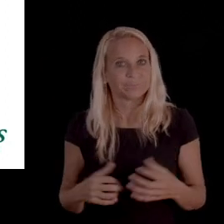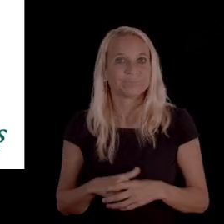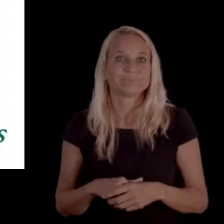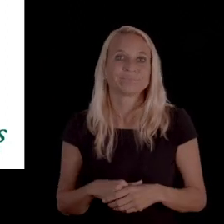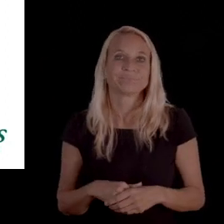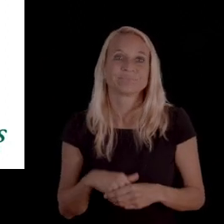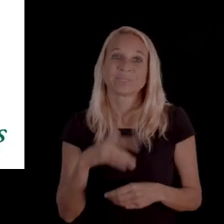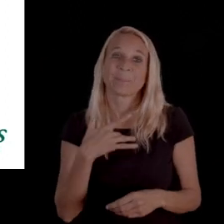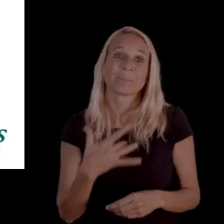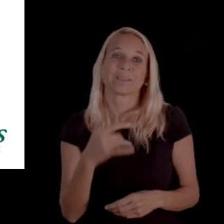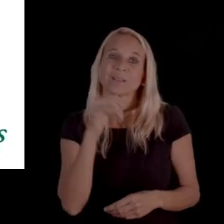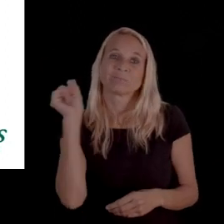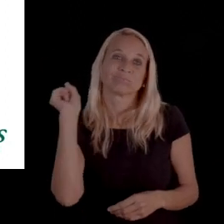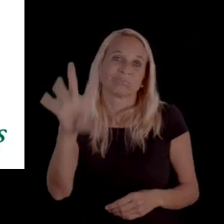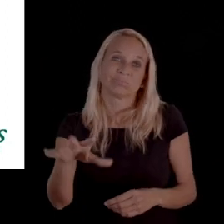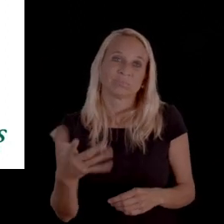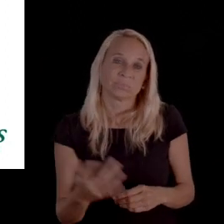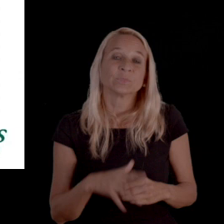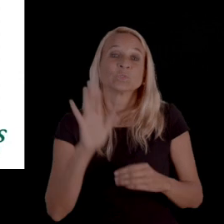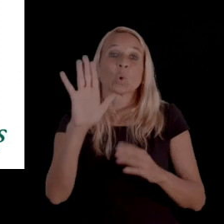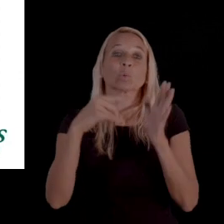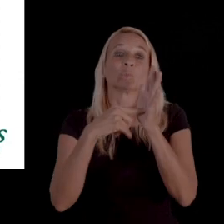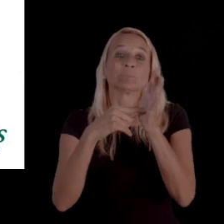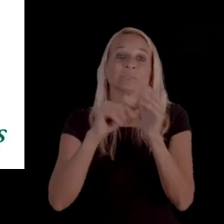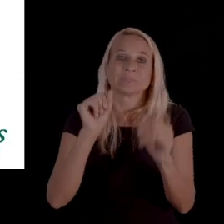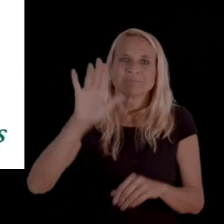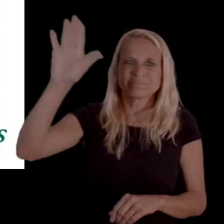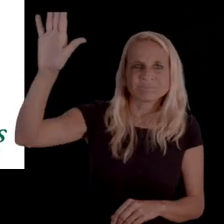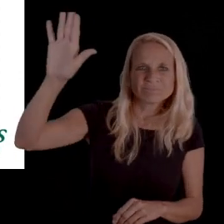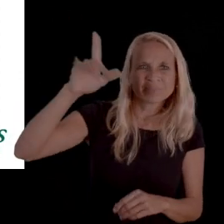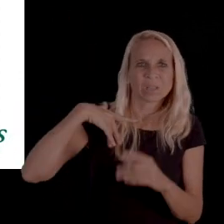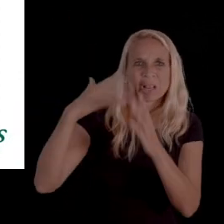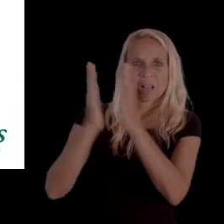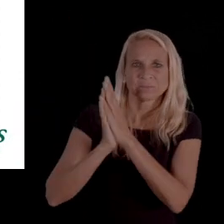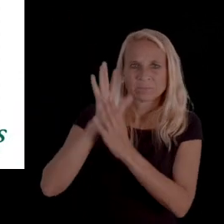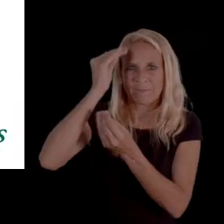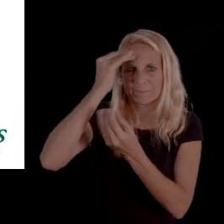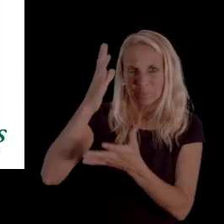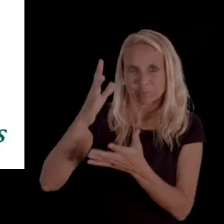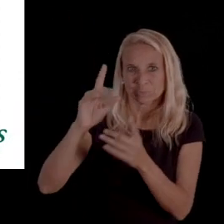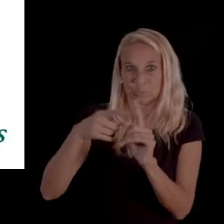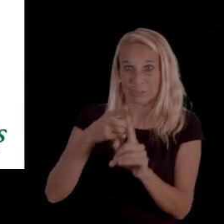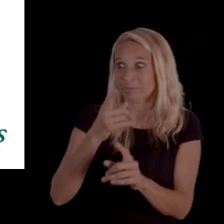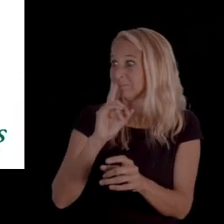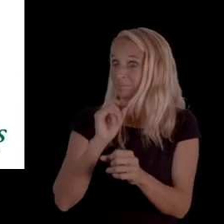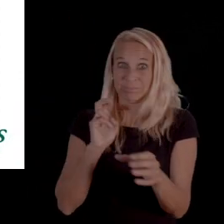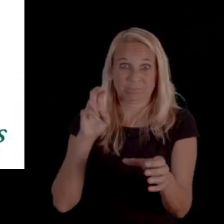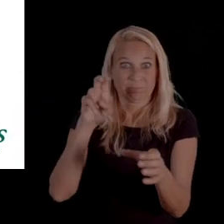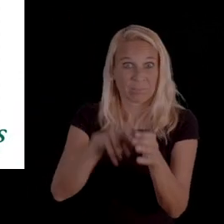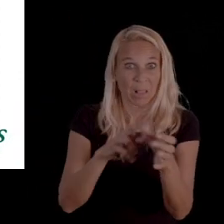It typically isn't just submitted. So, your representative can ask and request for that information